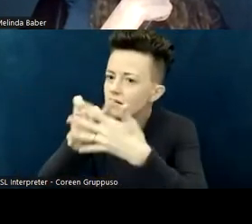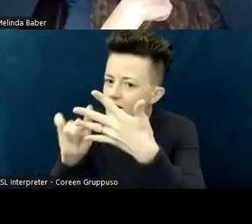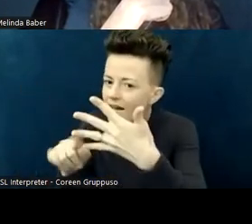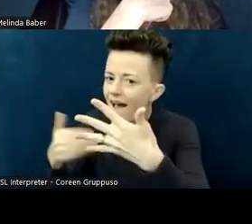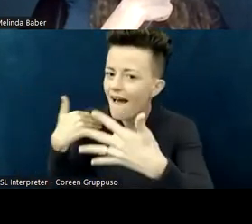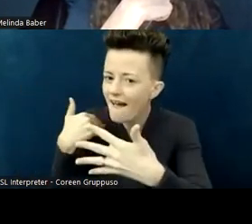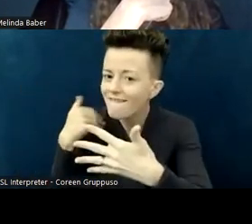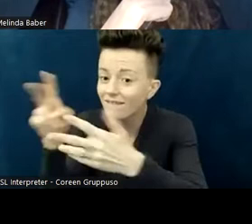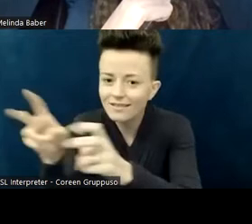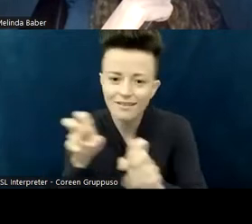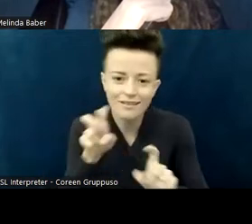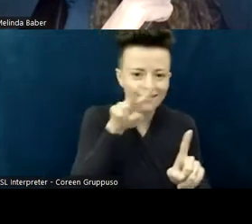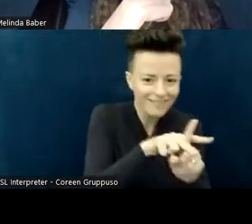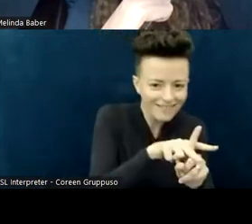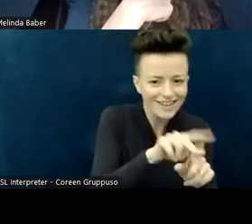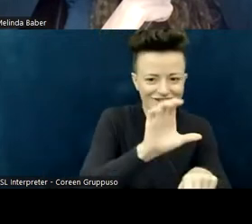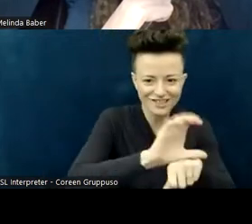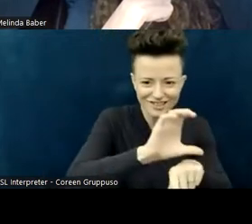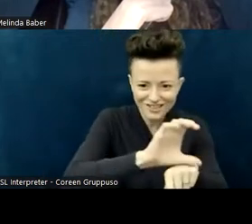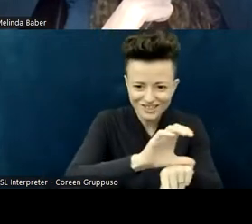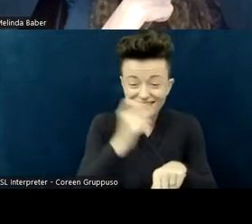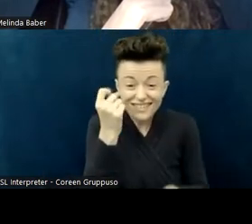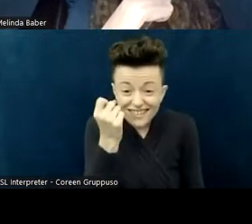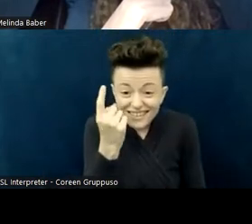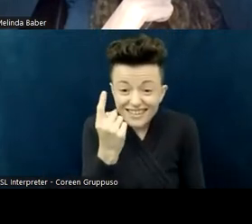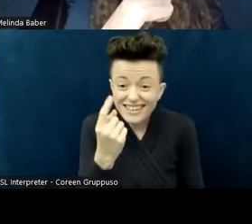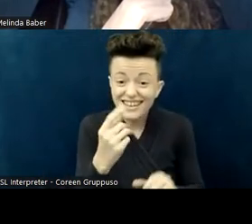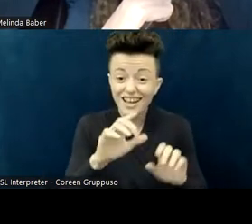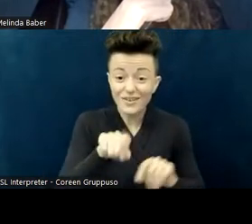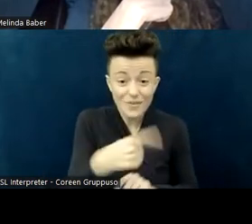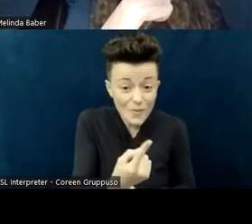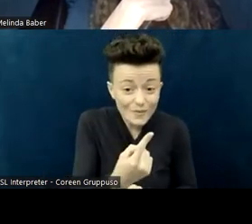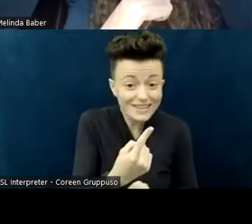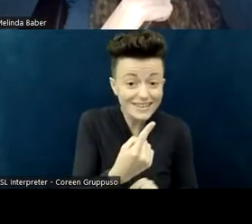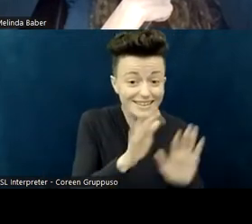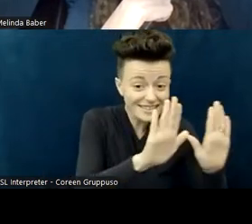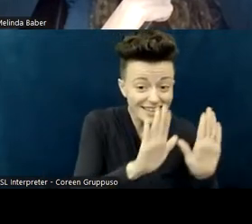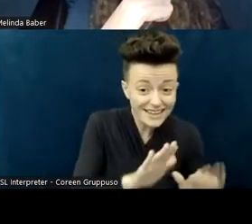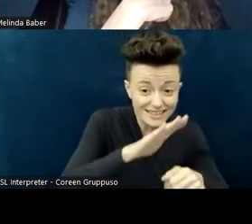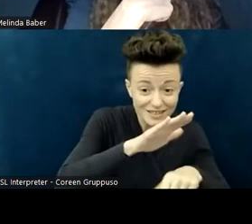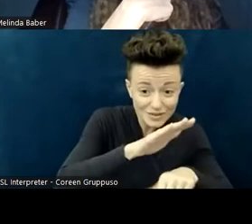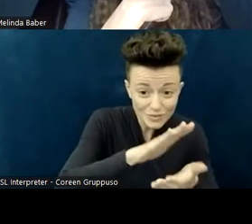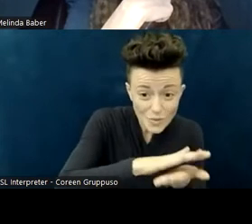Then they realized, "Oh, these kids are gonna keep "growing and moving to different classrooms. "Why not have one in every classroom,